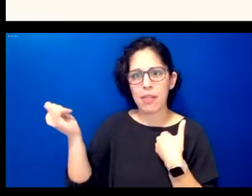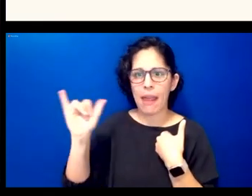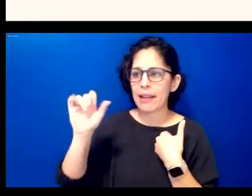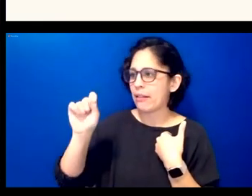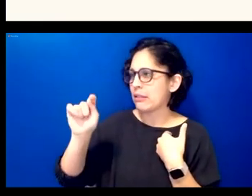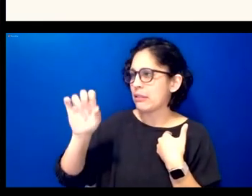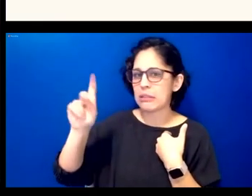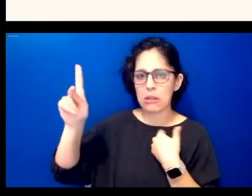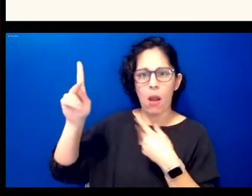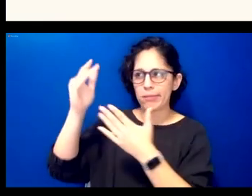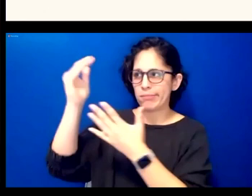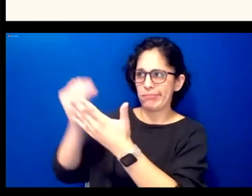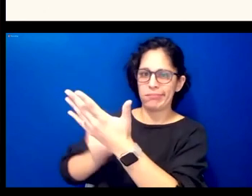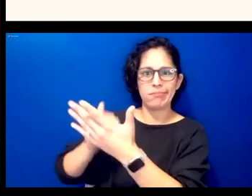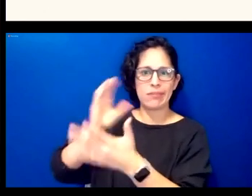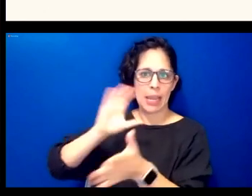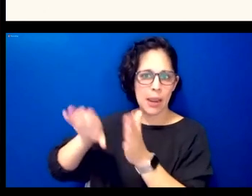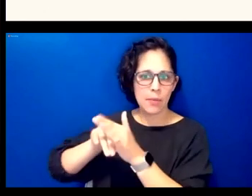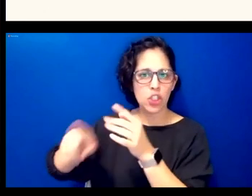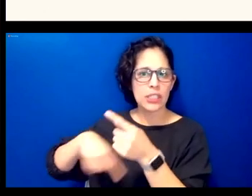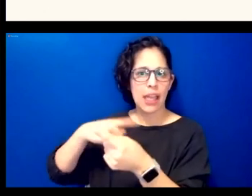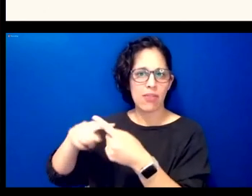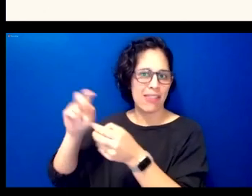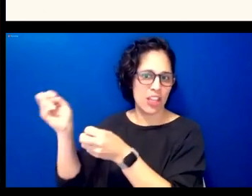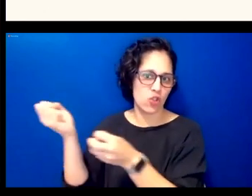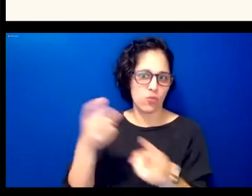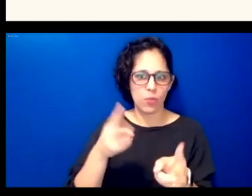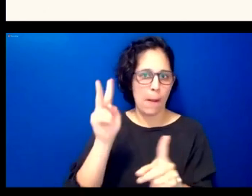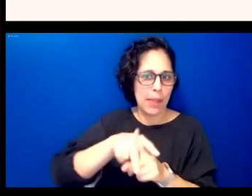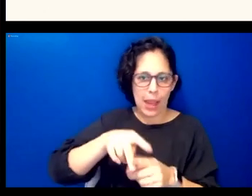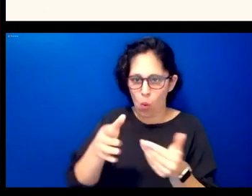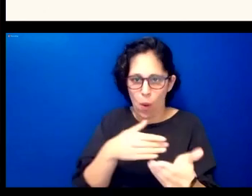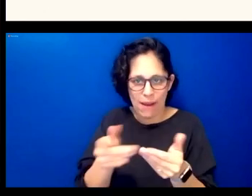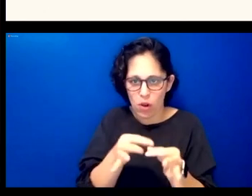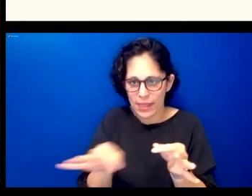list and they just have them translated into that language and record native speakers for